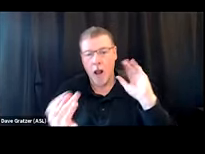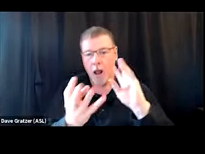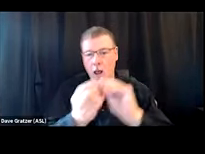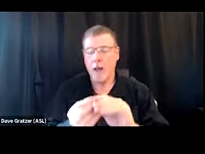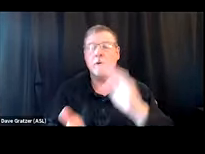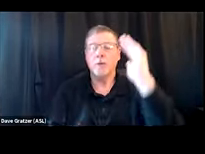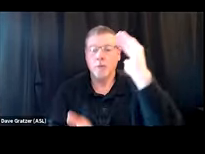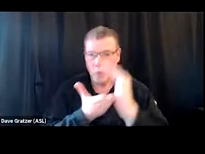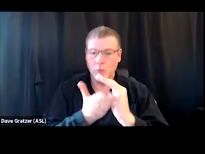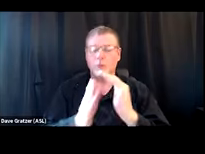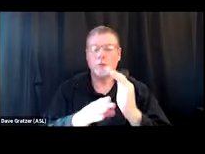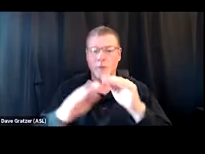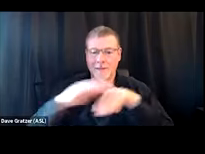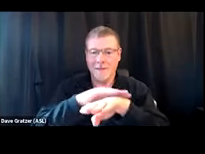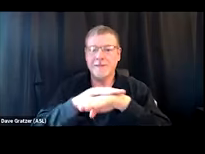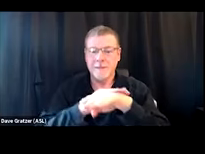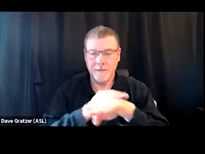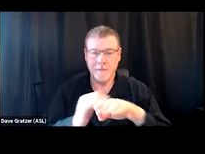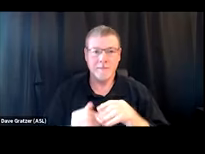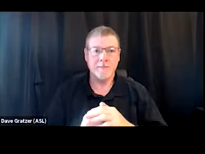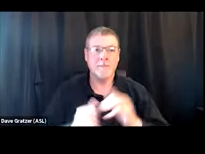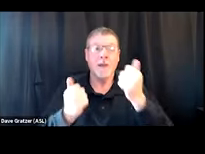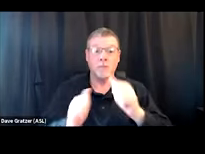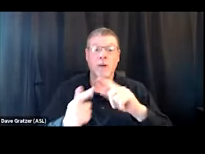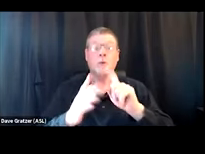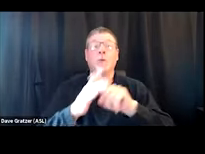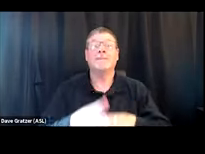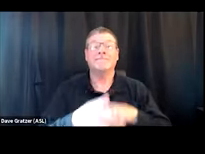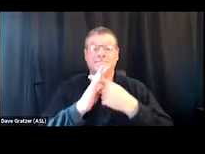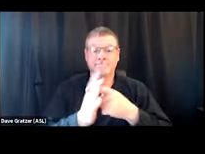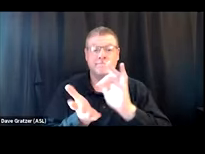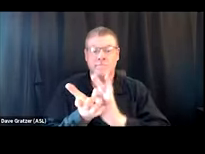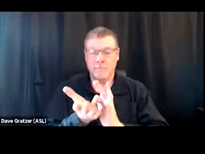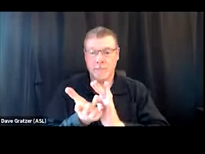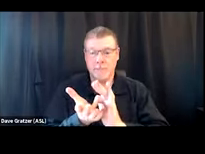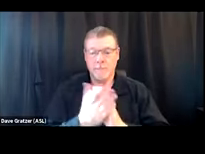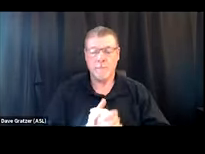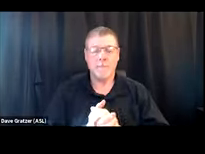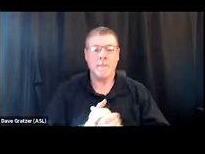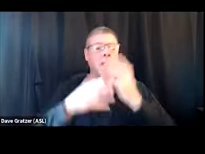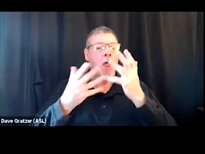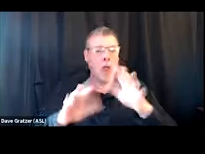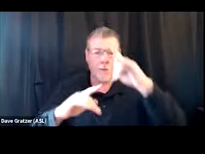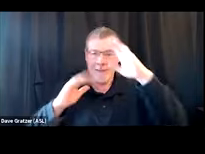and even reduced pursuit of trying to initiate medication, already anticipating that it may not be possible